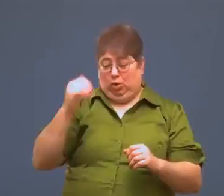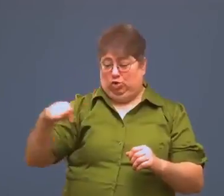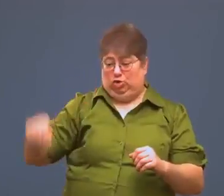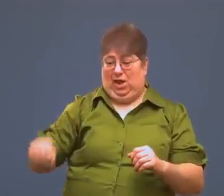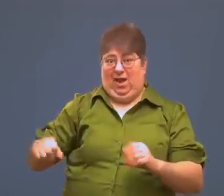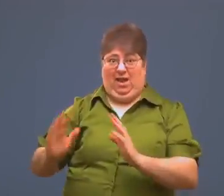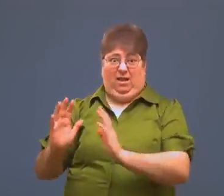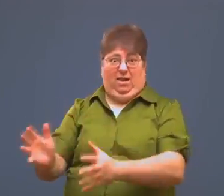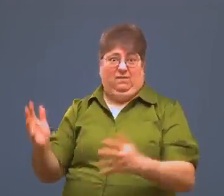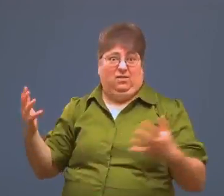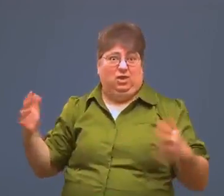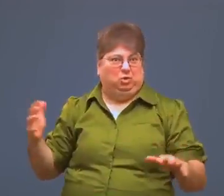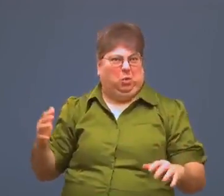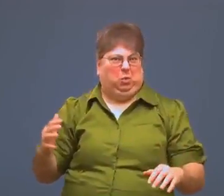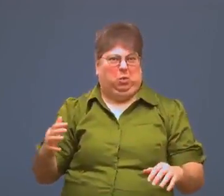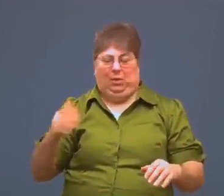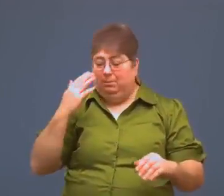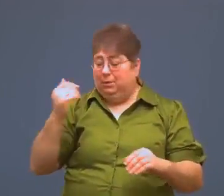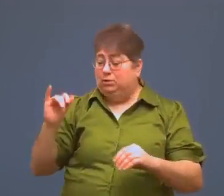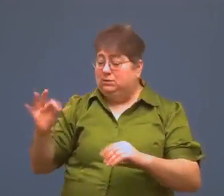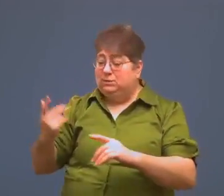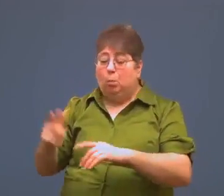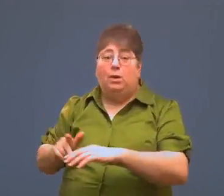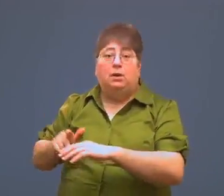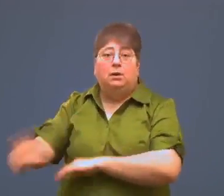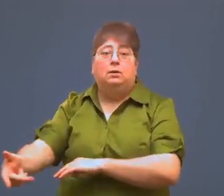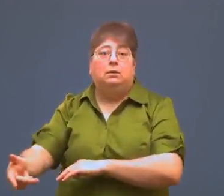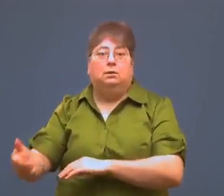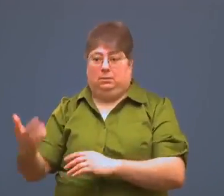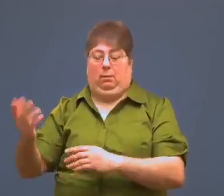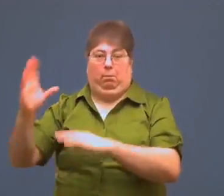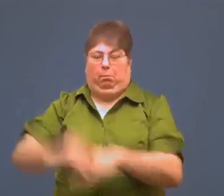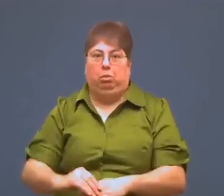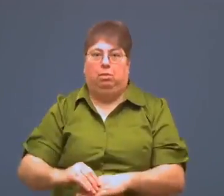The jack alone is not safe. Someone could trip on the jack and collapse it.